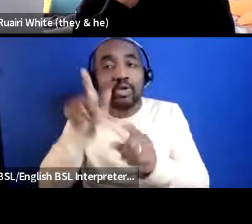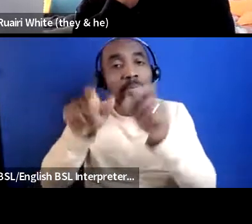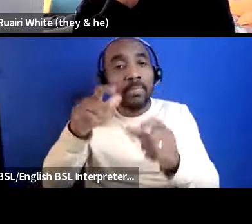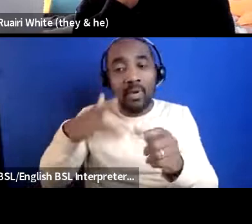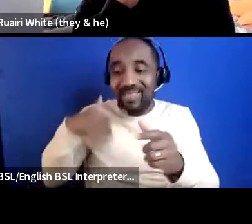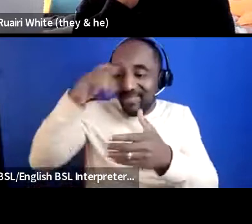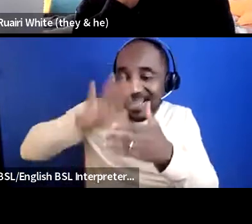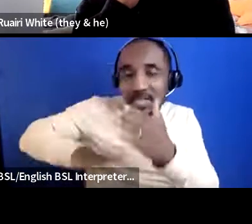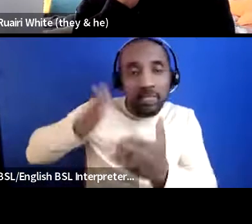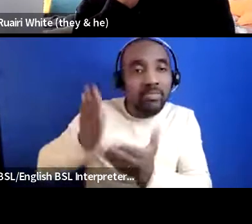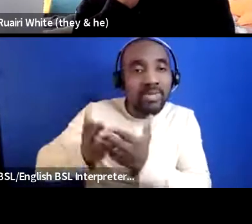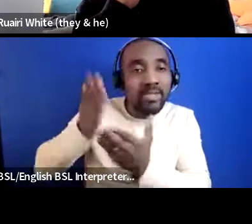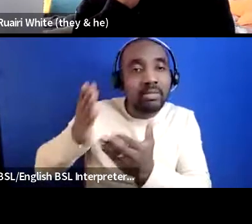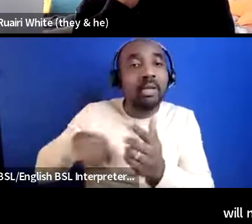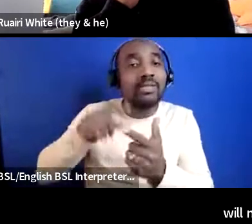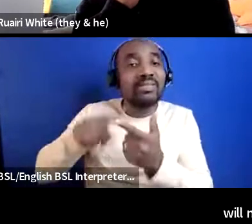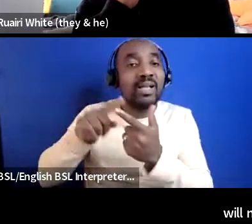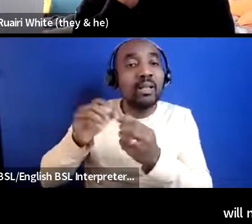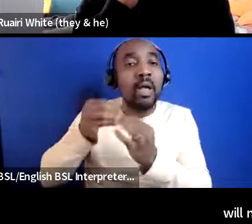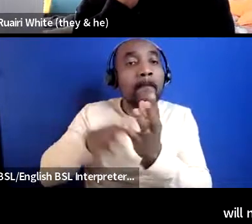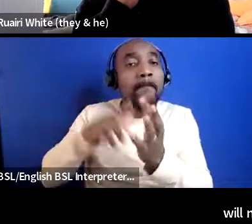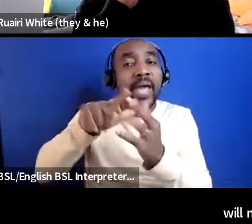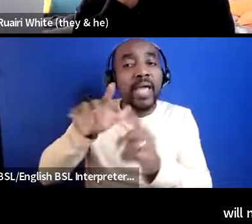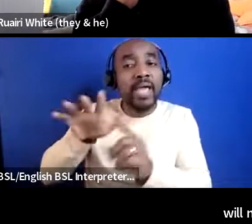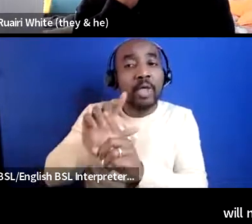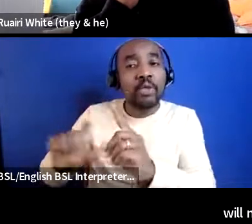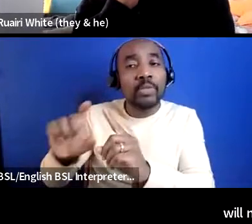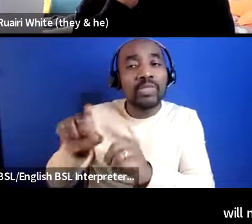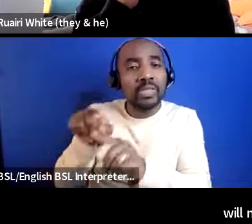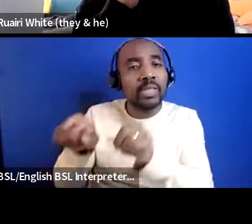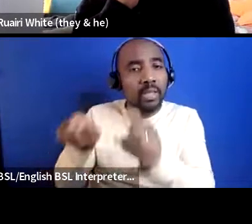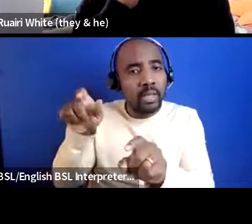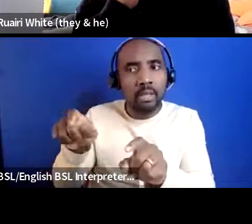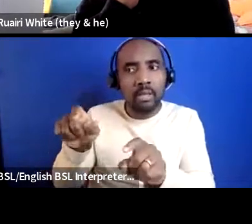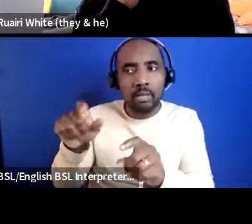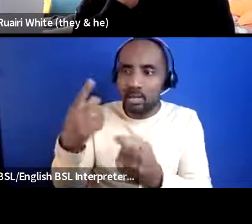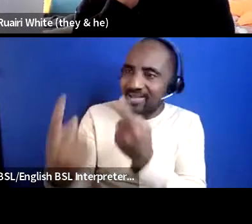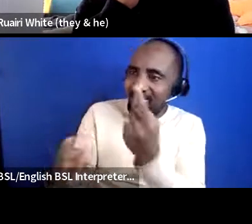the BAME community as well because they would they would be in a better position to understand the